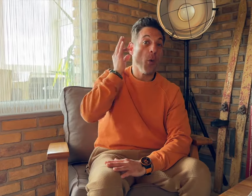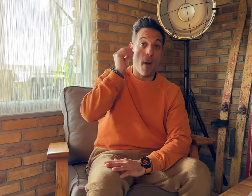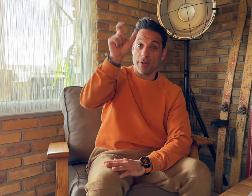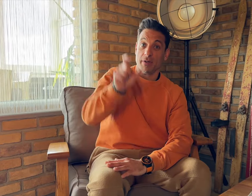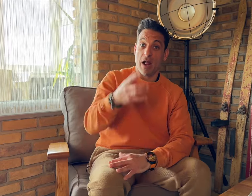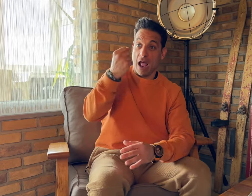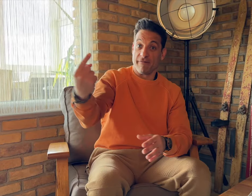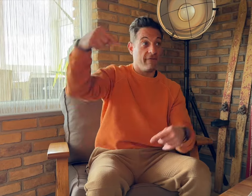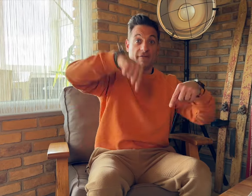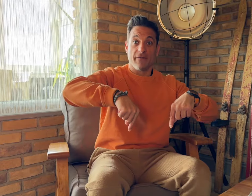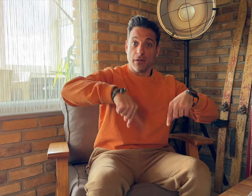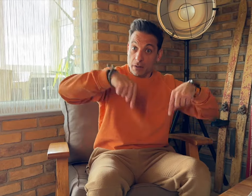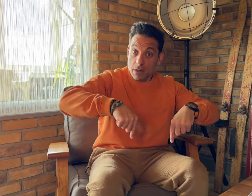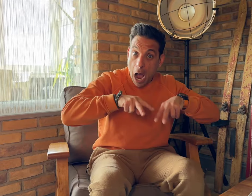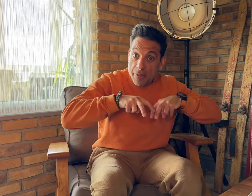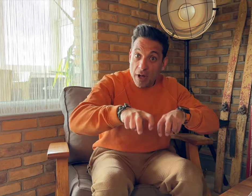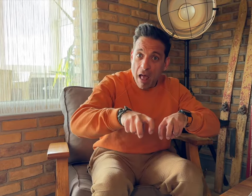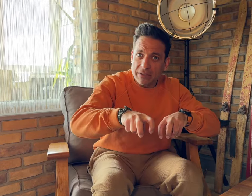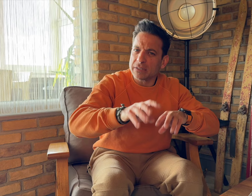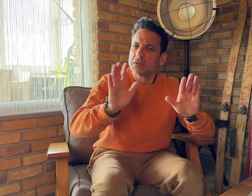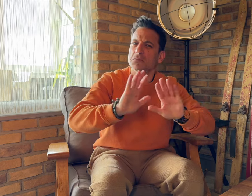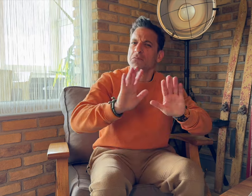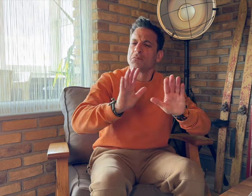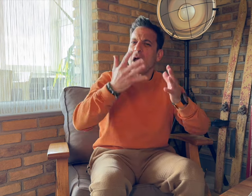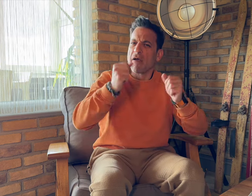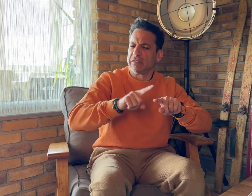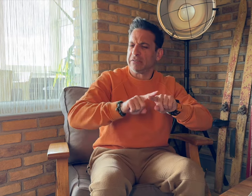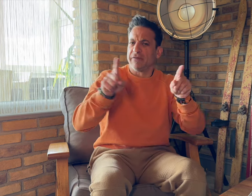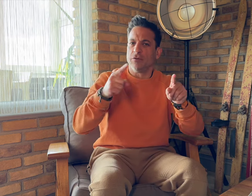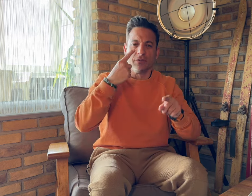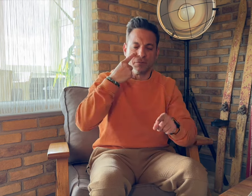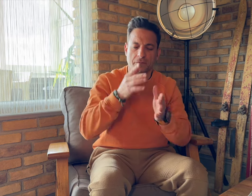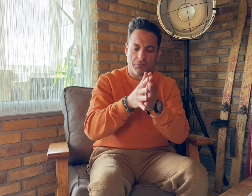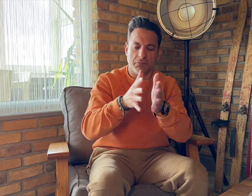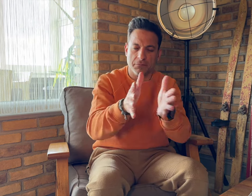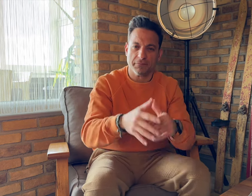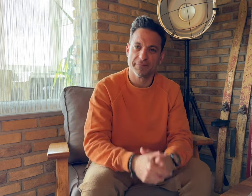[Memnos]: We have a woman from Germany who is here and she's not an athlete. Let's meet her!